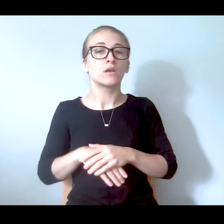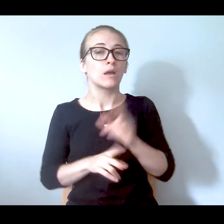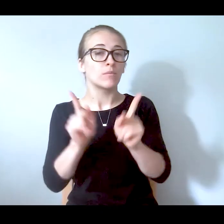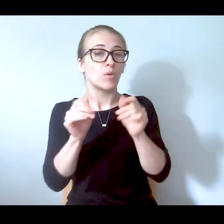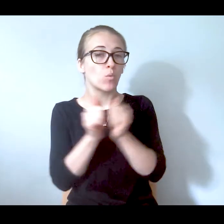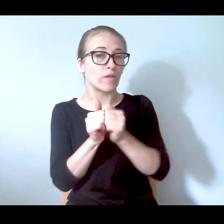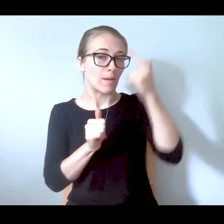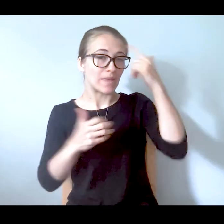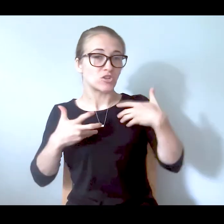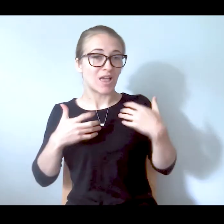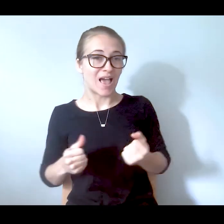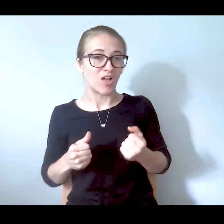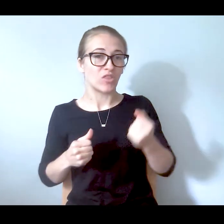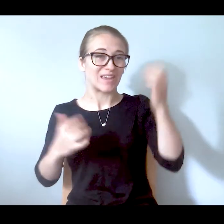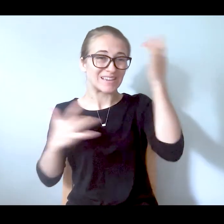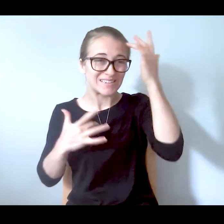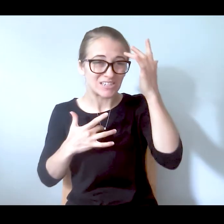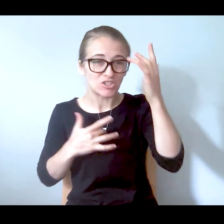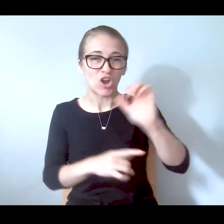so times more likely to be the victims of crimes